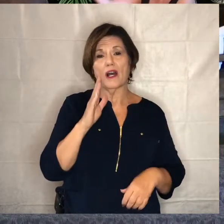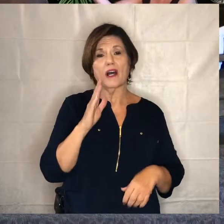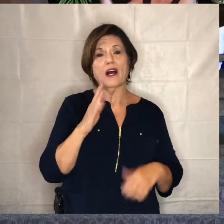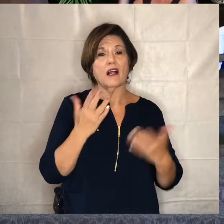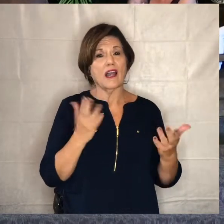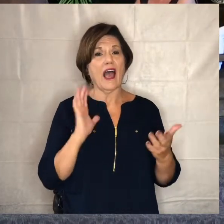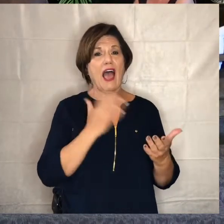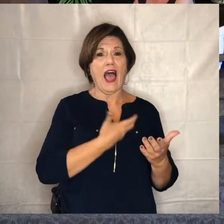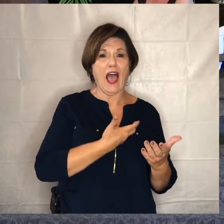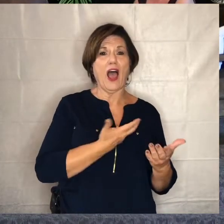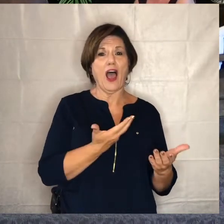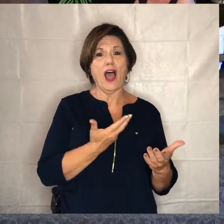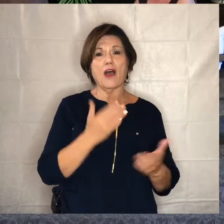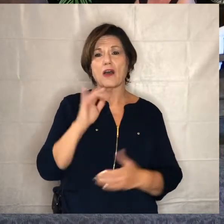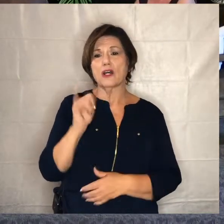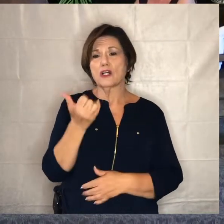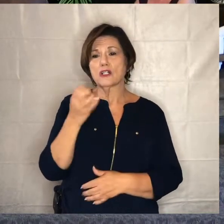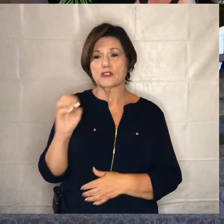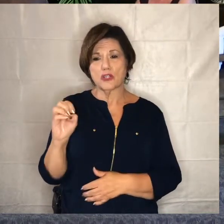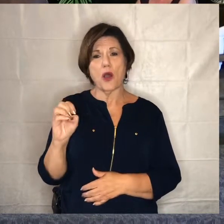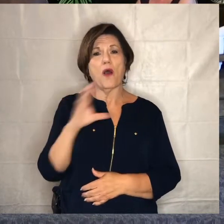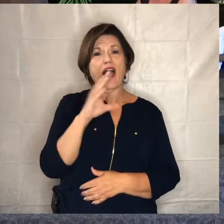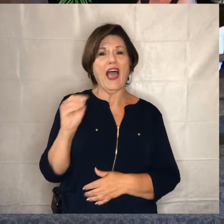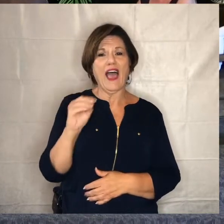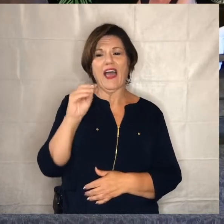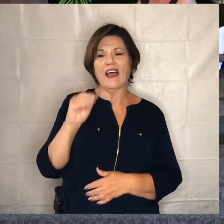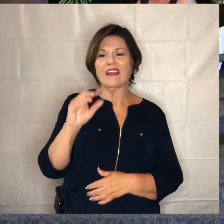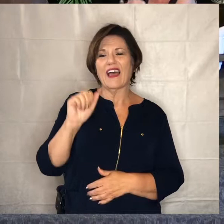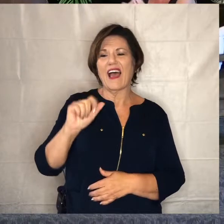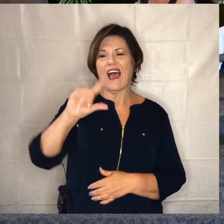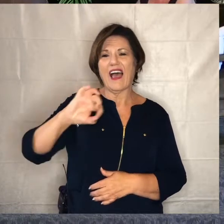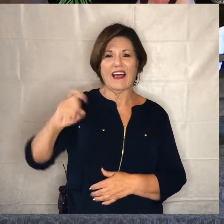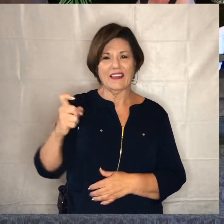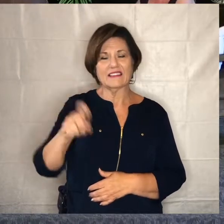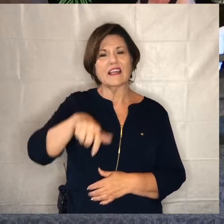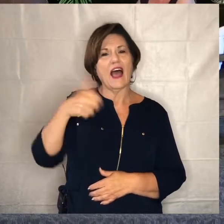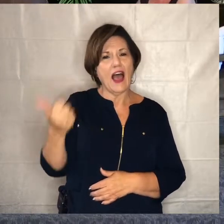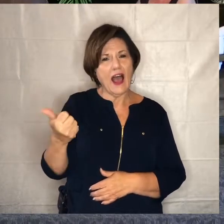our own joe and alex and other band members